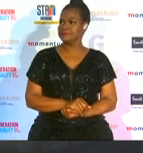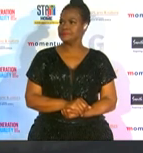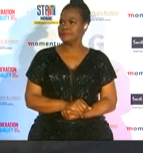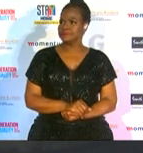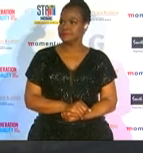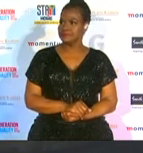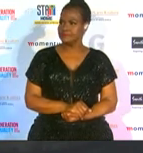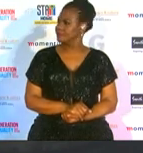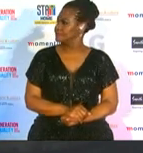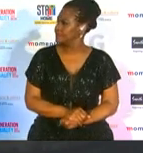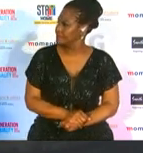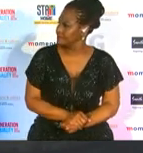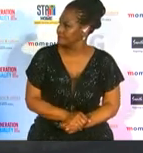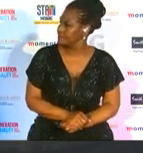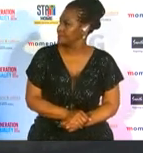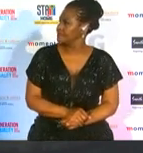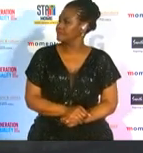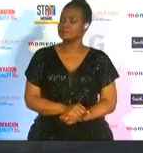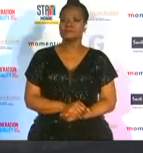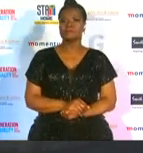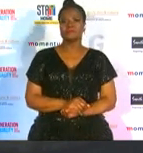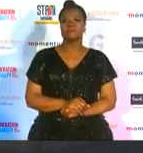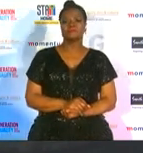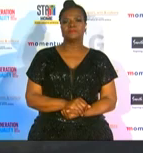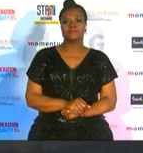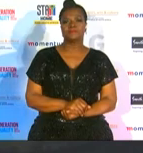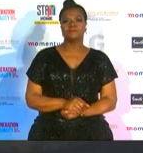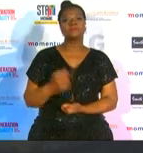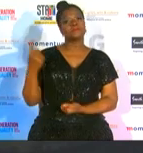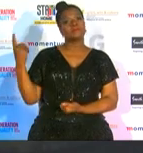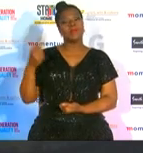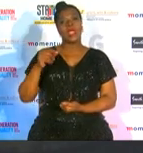at the 2019 rugby world cup neyla is a sports physiotherapist with